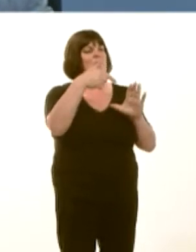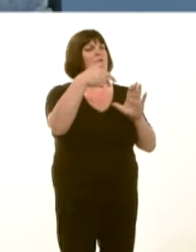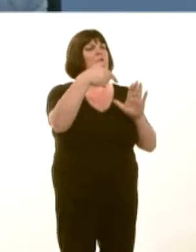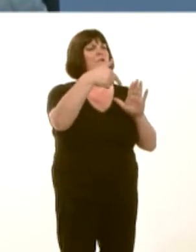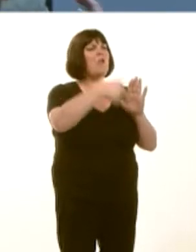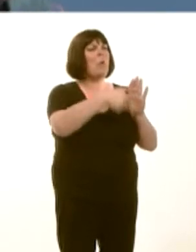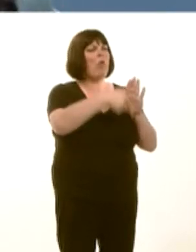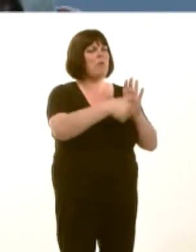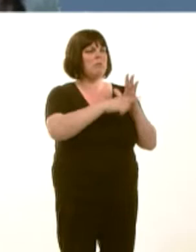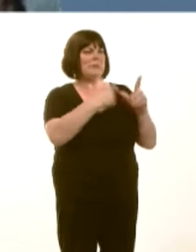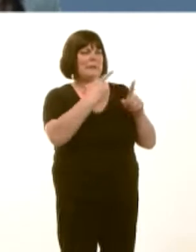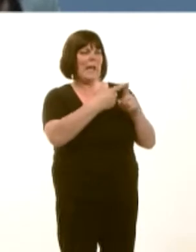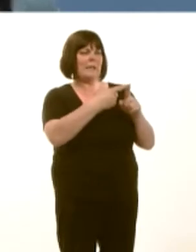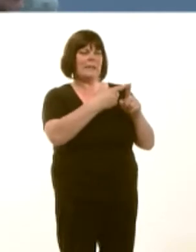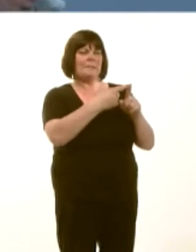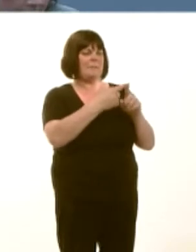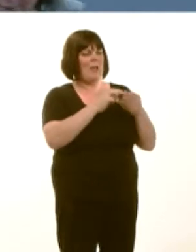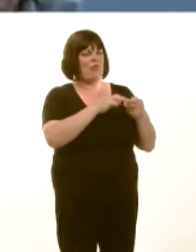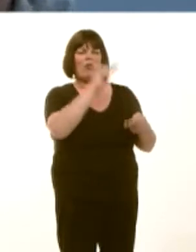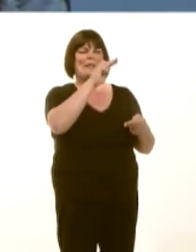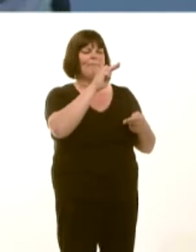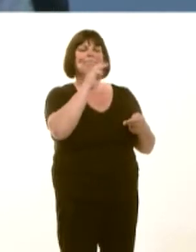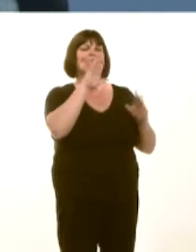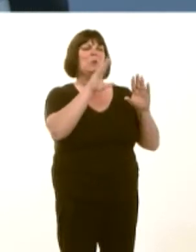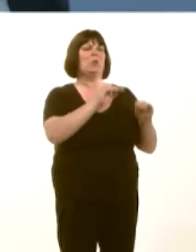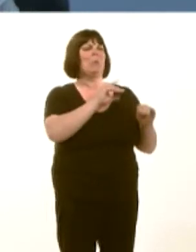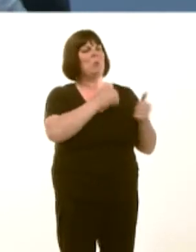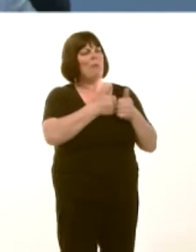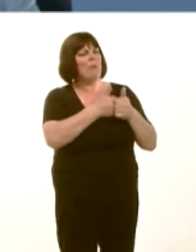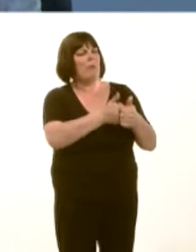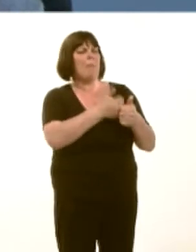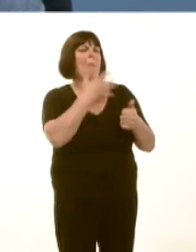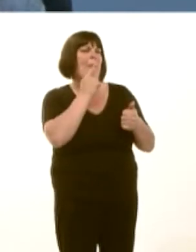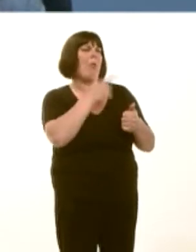Beth bynnag, efallai eich bod chiín ymwybodol o dariff newydd Dwr Cymru oír enw HelpU,